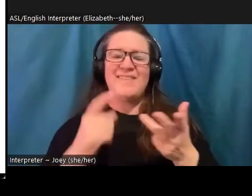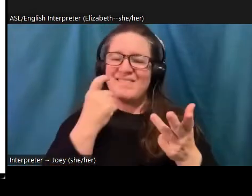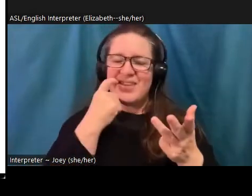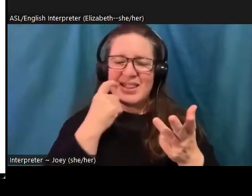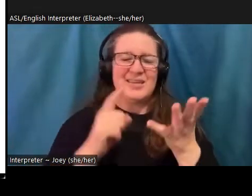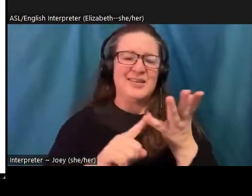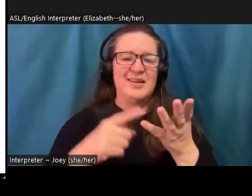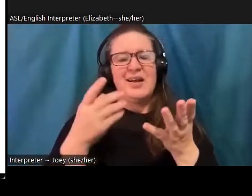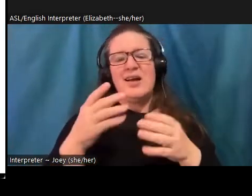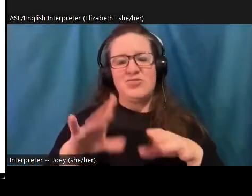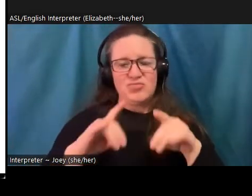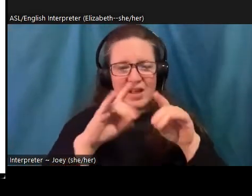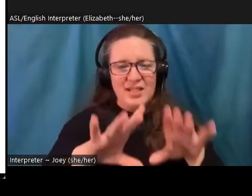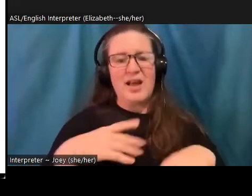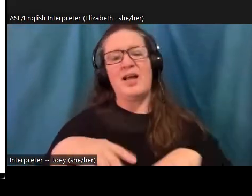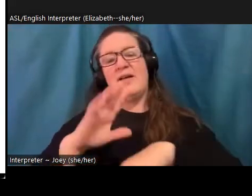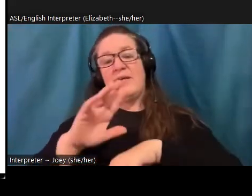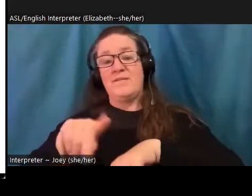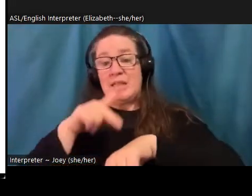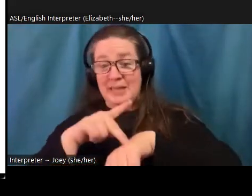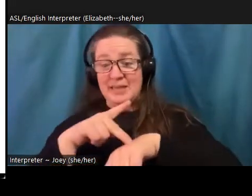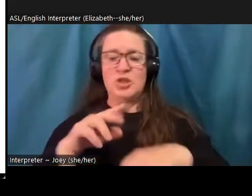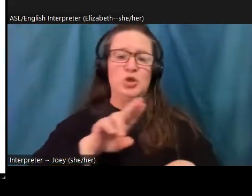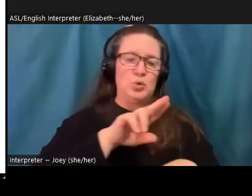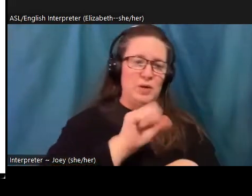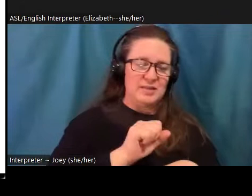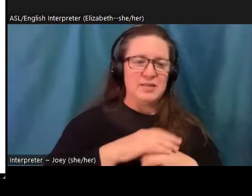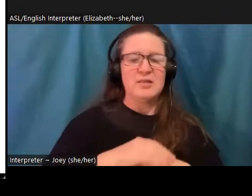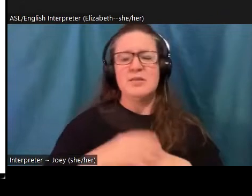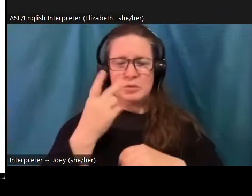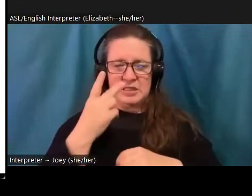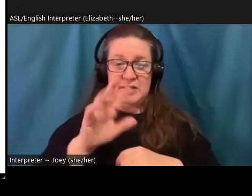see here 56% of youth said they believe that humanity is doomed.